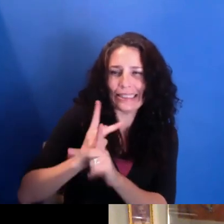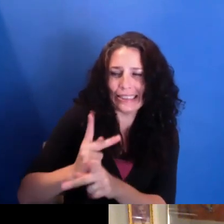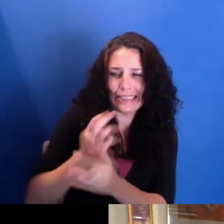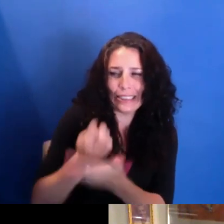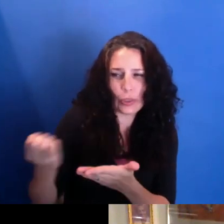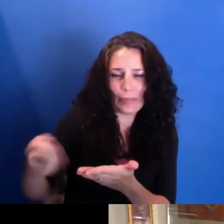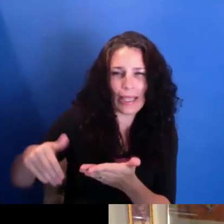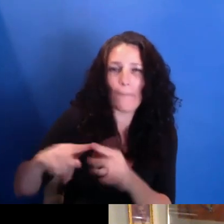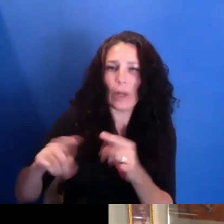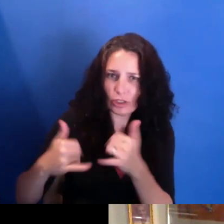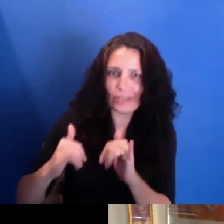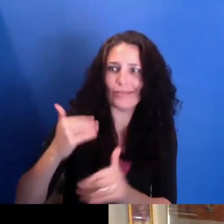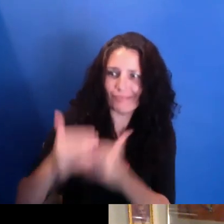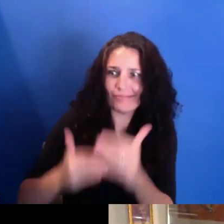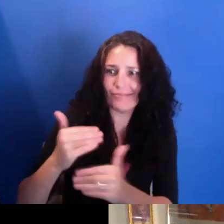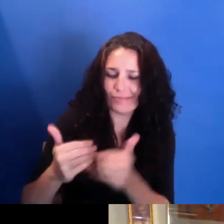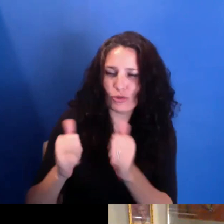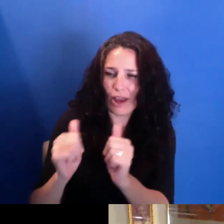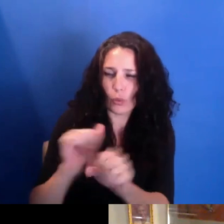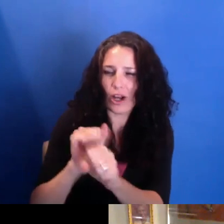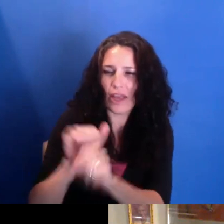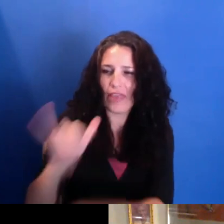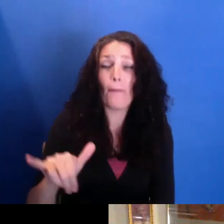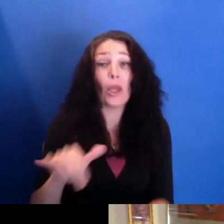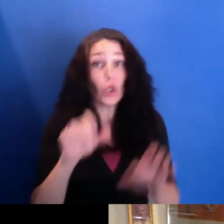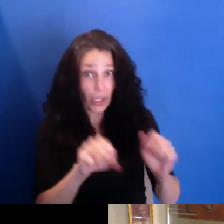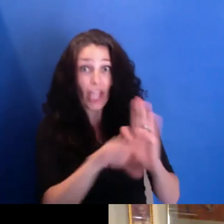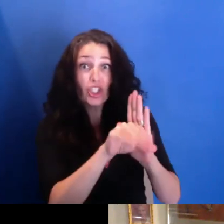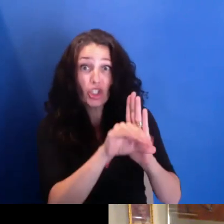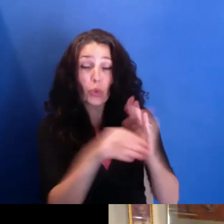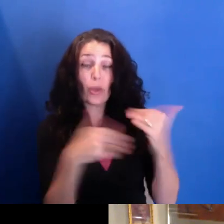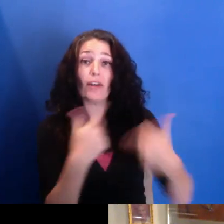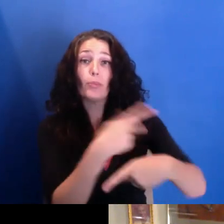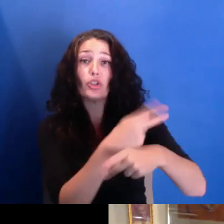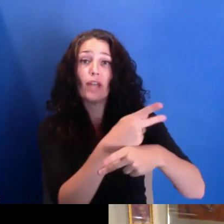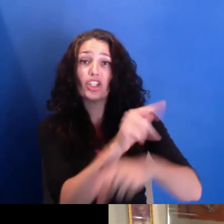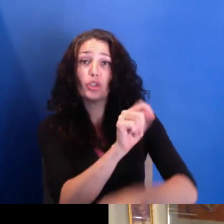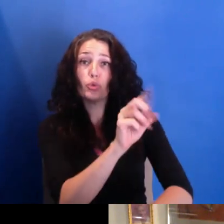But, you know, it can shoot. There's a production studio. And just even that just being a meeting place for all of us